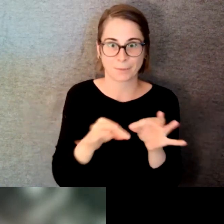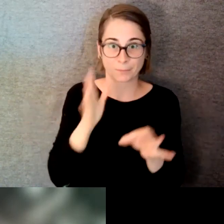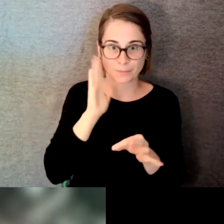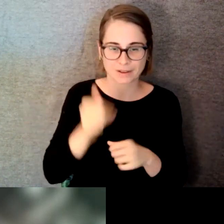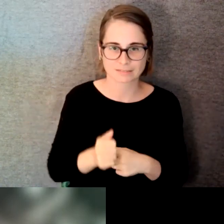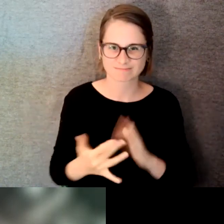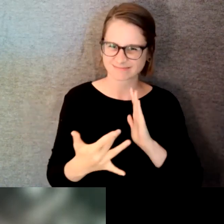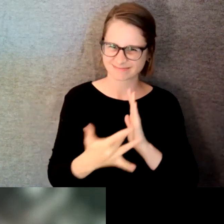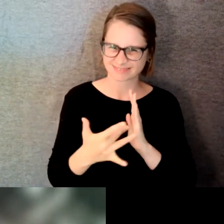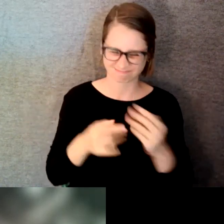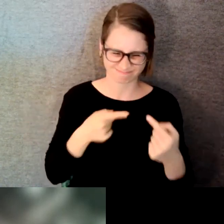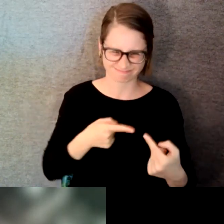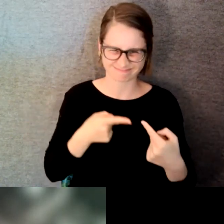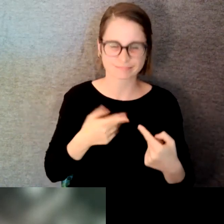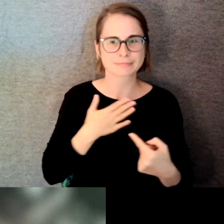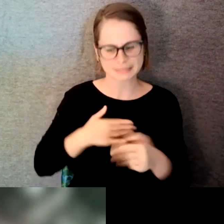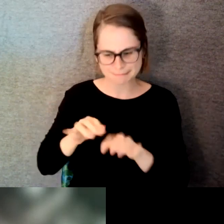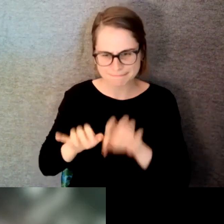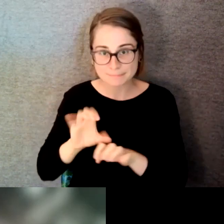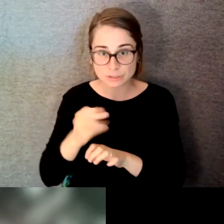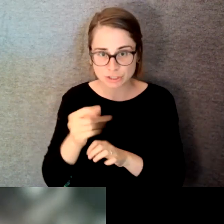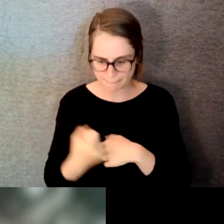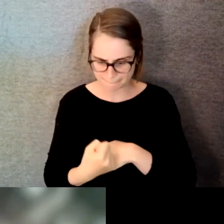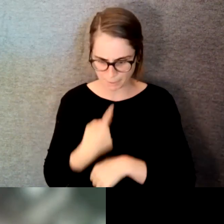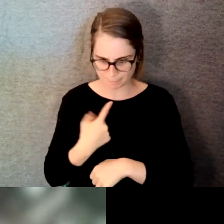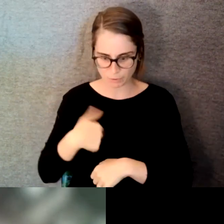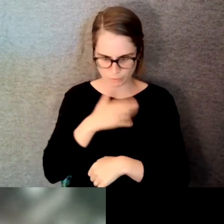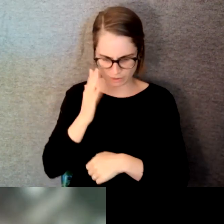type those in the chat box as well we'll do our best to give you the appropriate answers